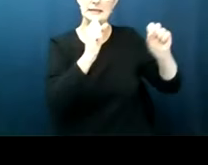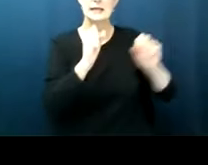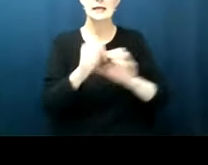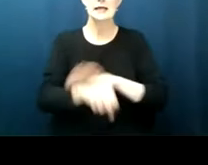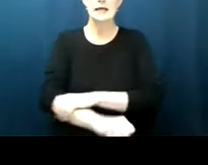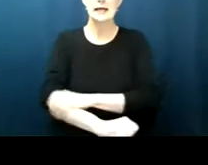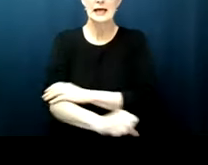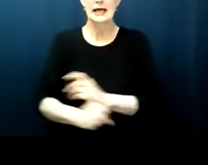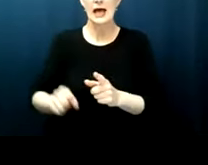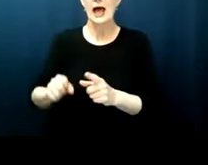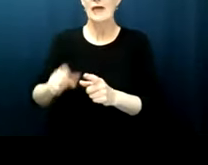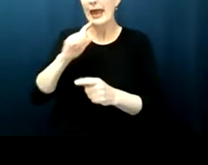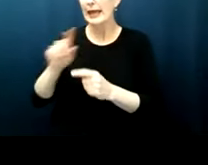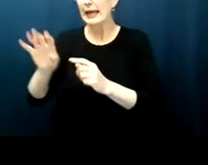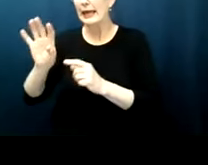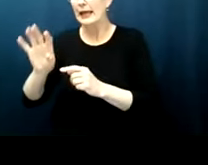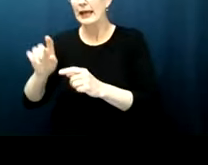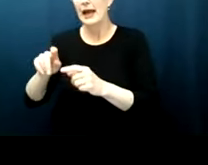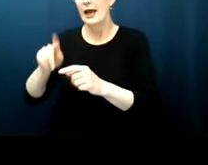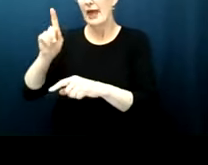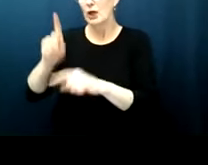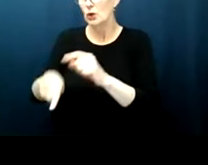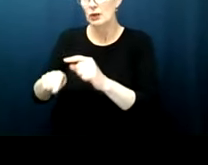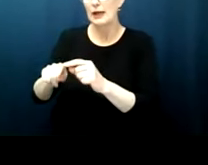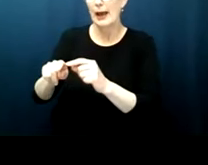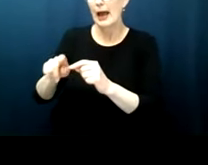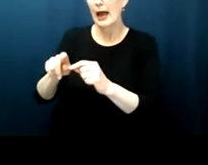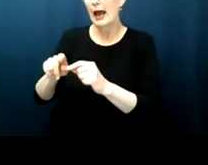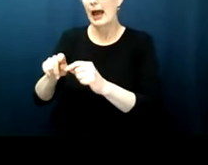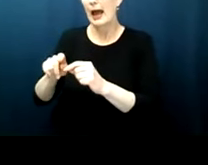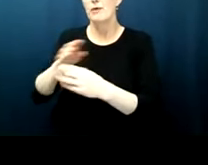there is at least a question of whether it would violate any specific provision of the constitution